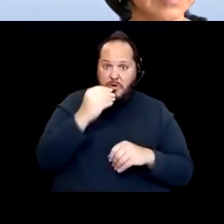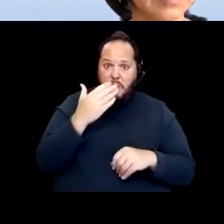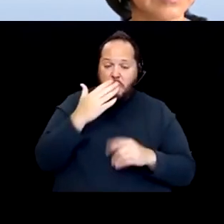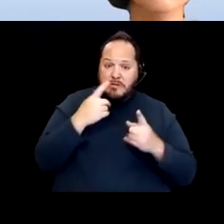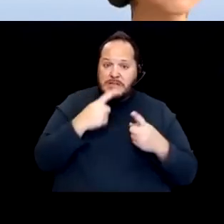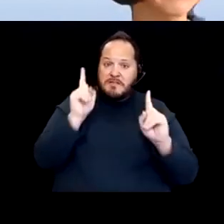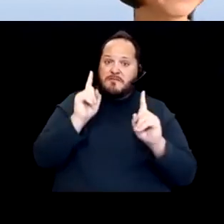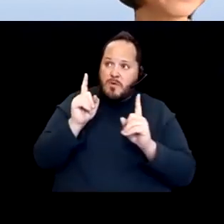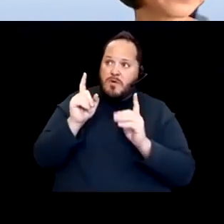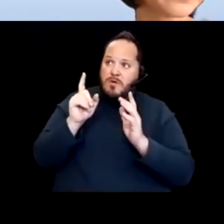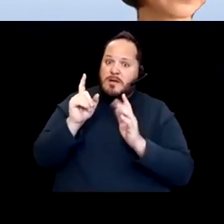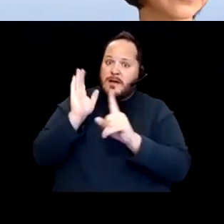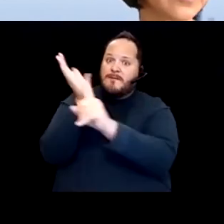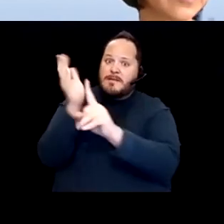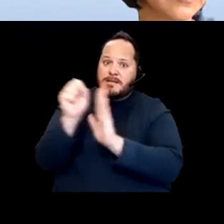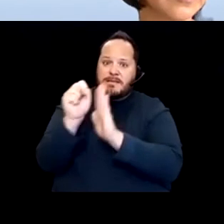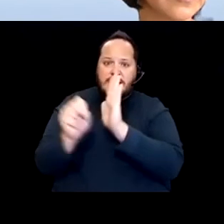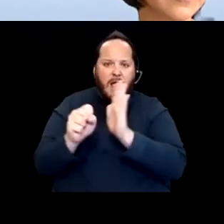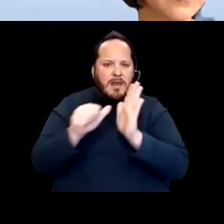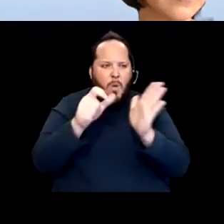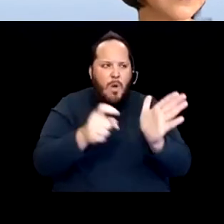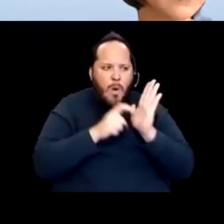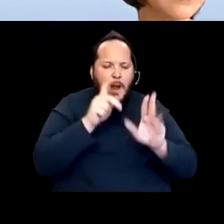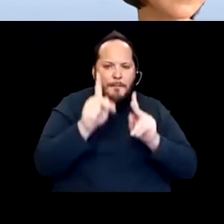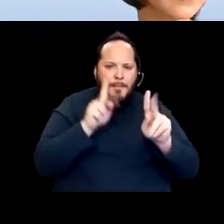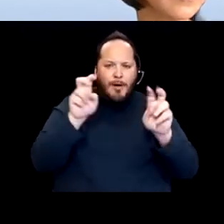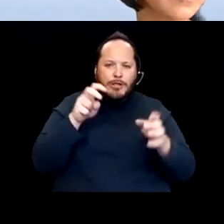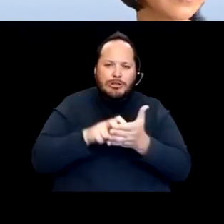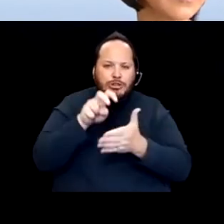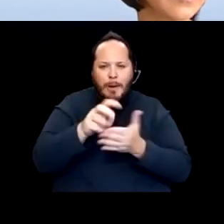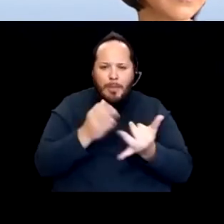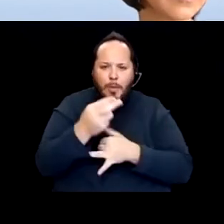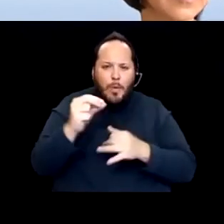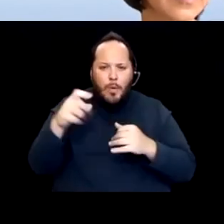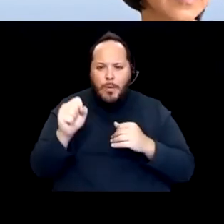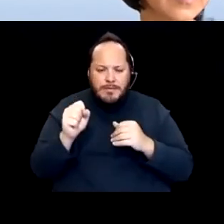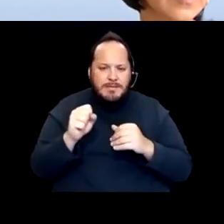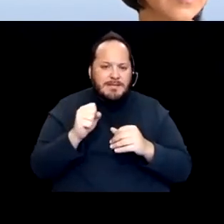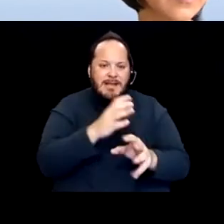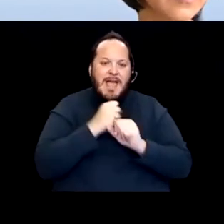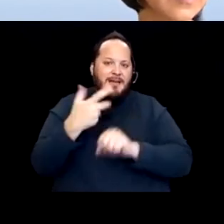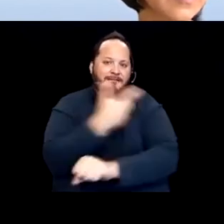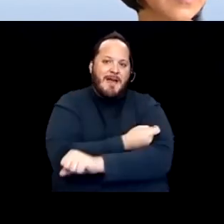in order to get a vaccine at their home. You know, the state system when it's updated is supposed to allow you to